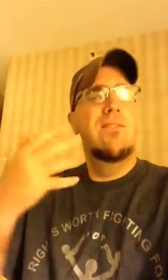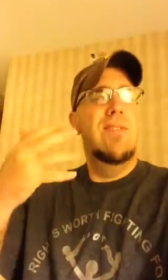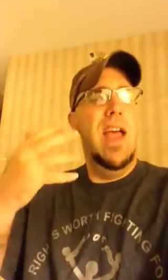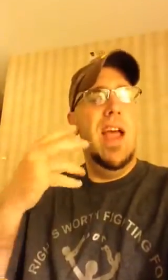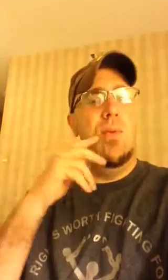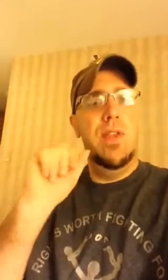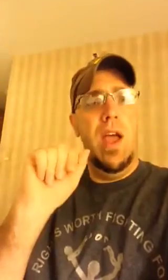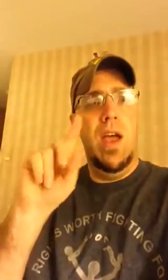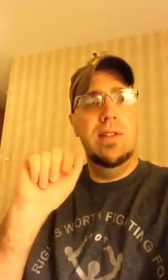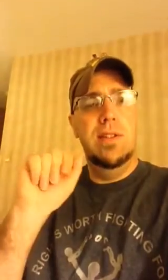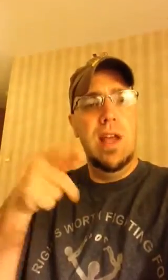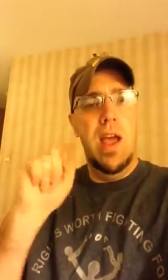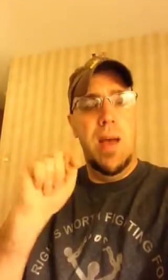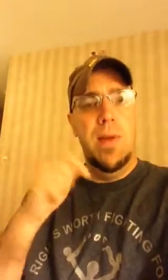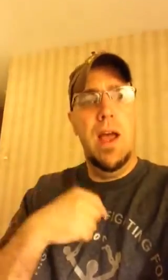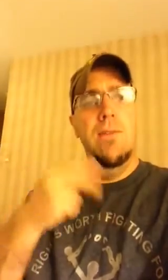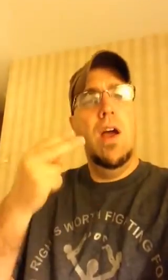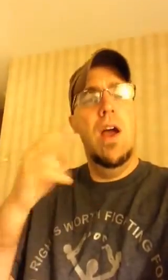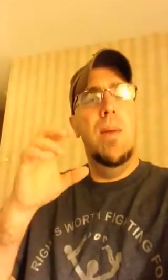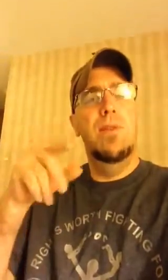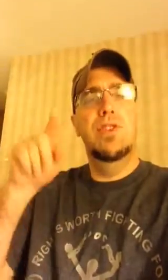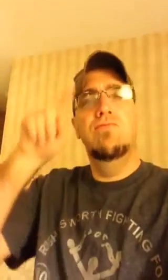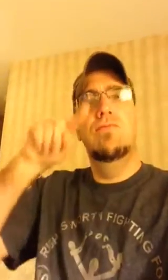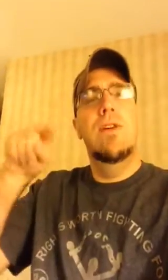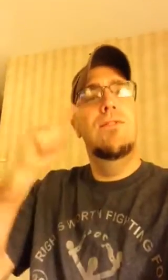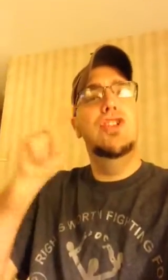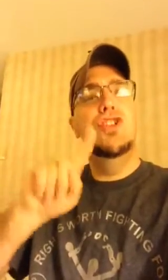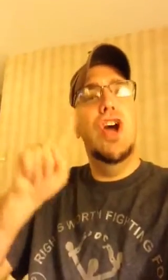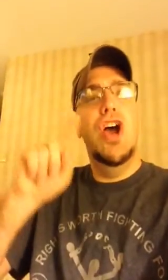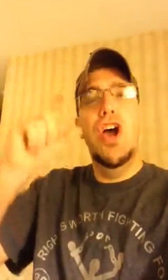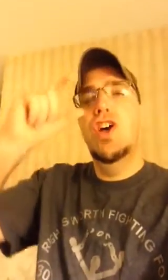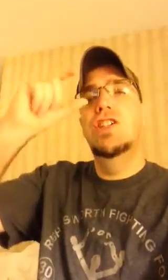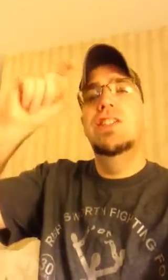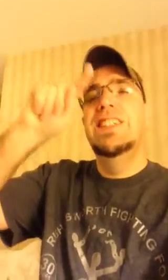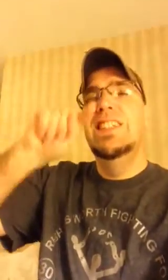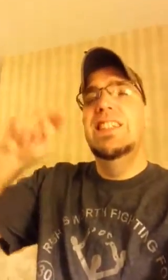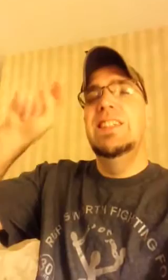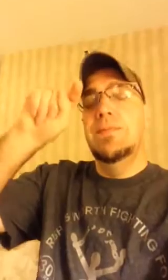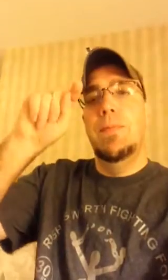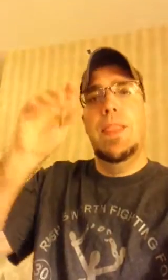There were two ADAPT flags with a handicap person in the star area.